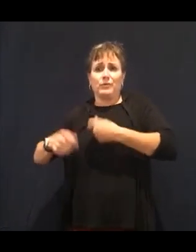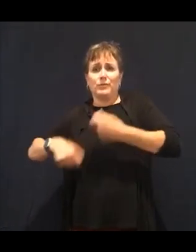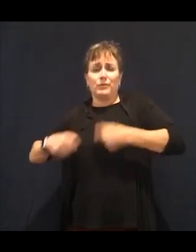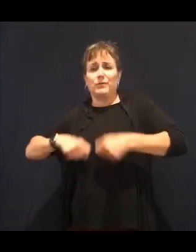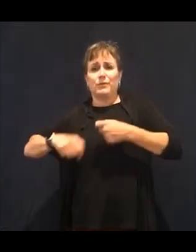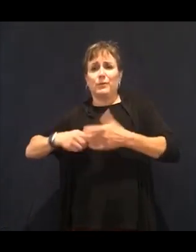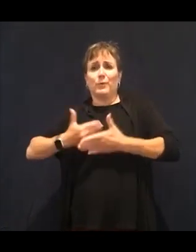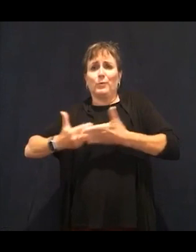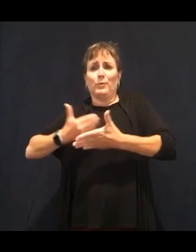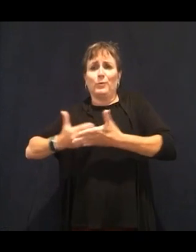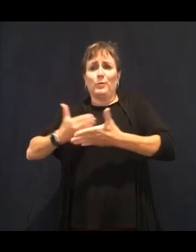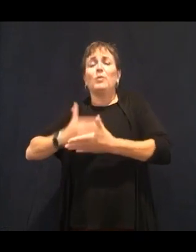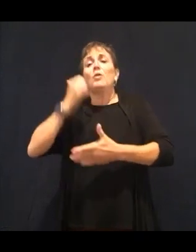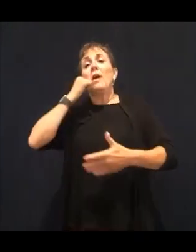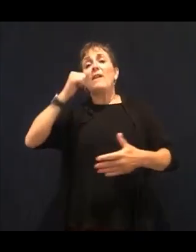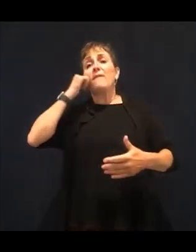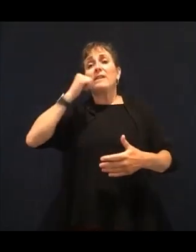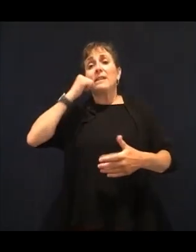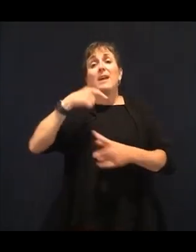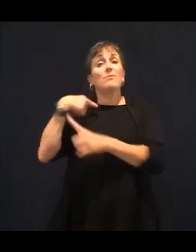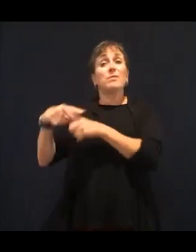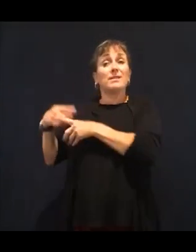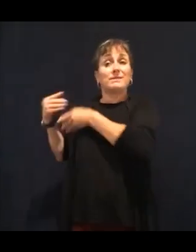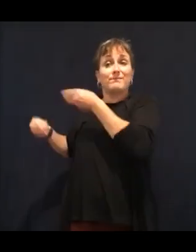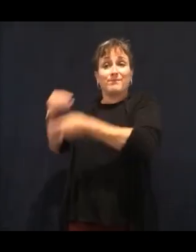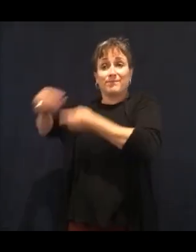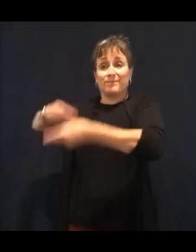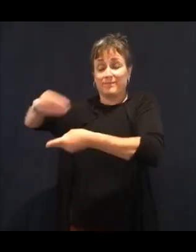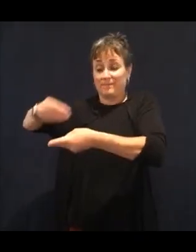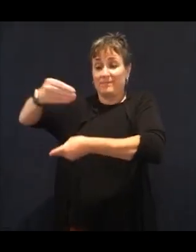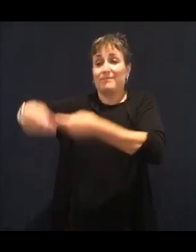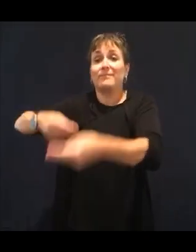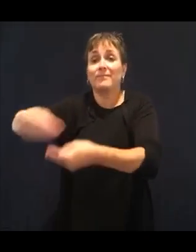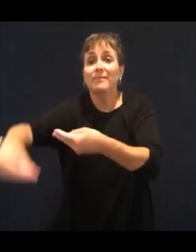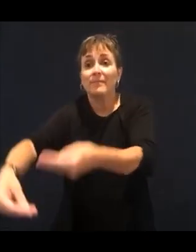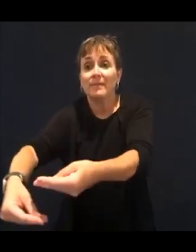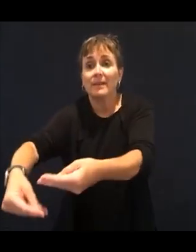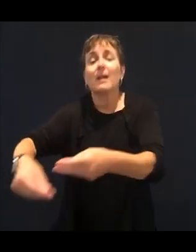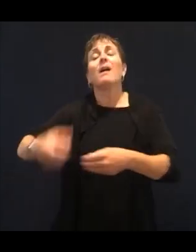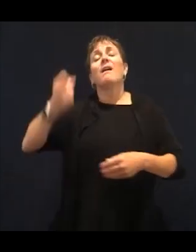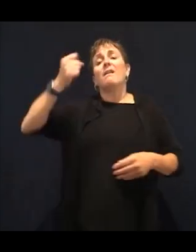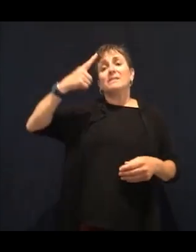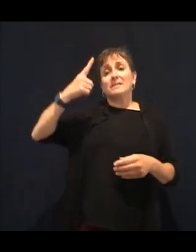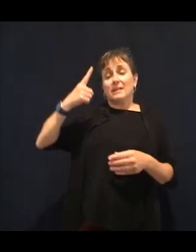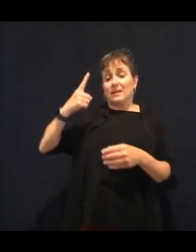our children either good or bad copies of those genes and we can imprint them.